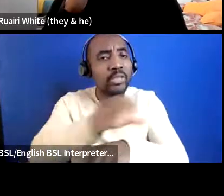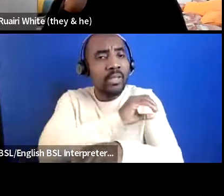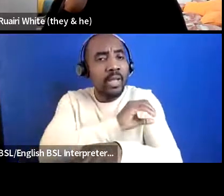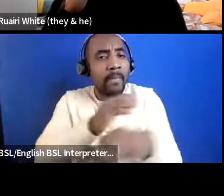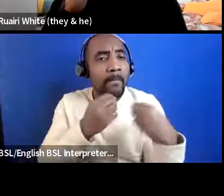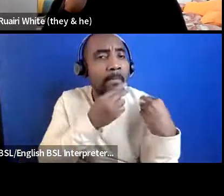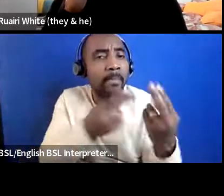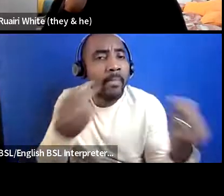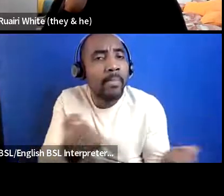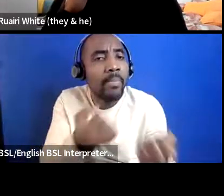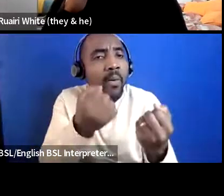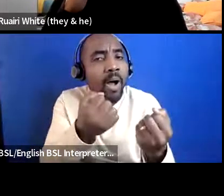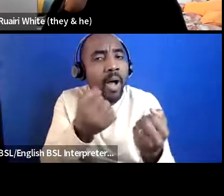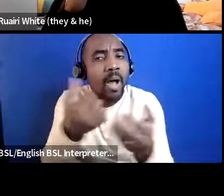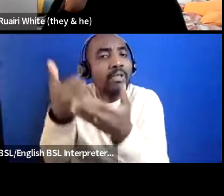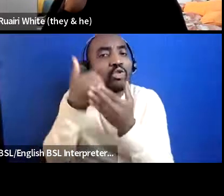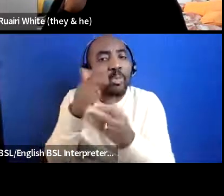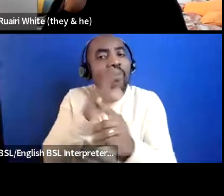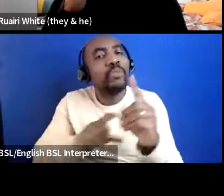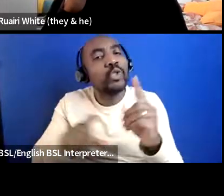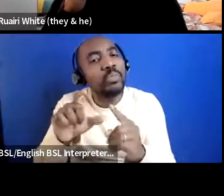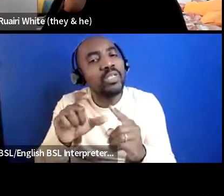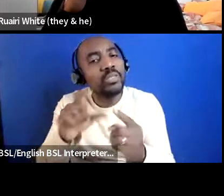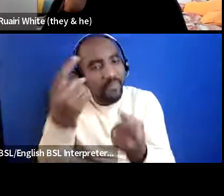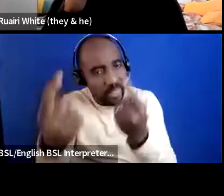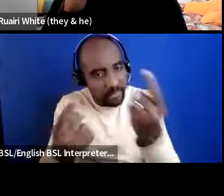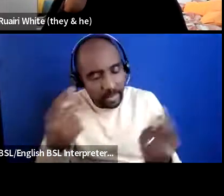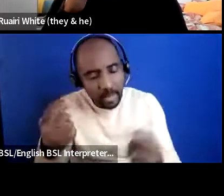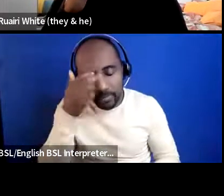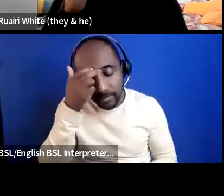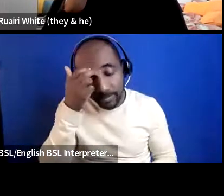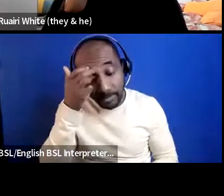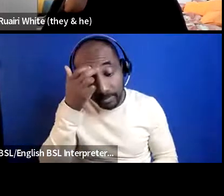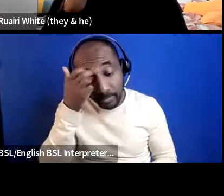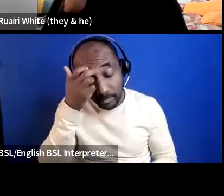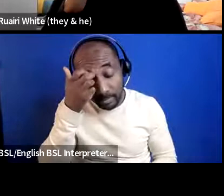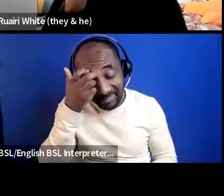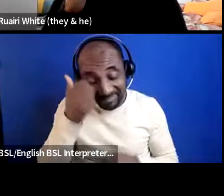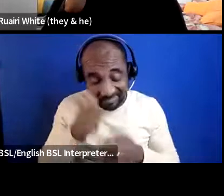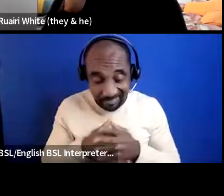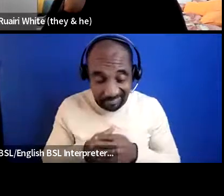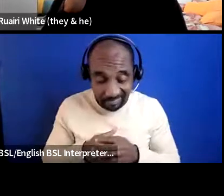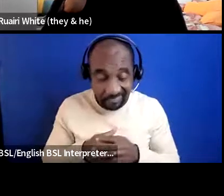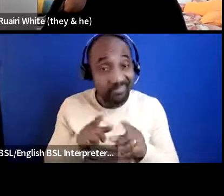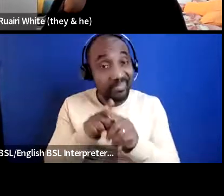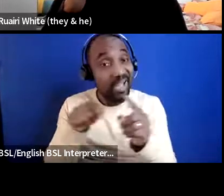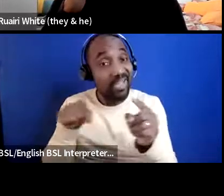needed within the community for them also to be on a level where they're actually now able to